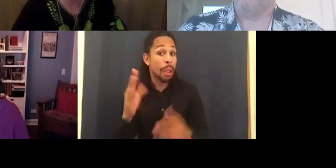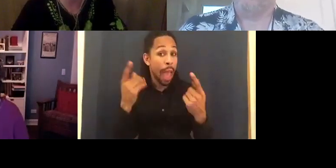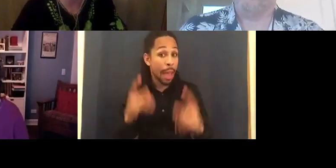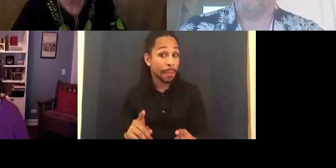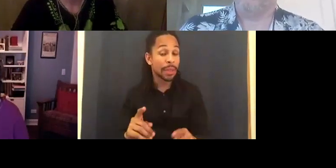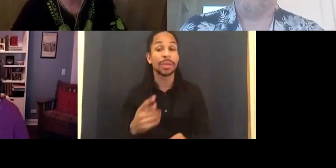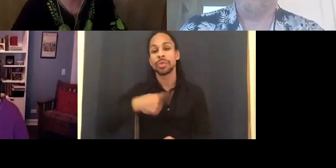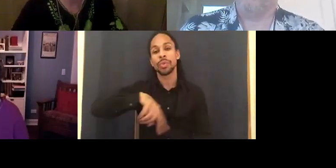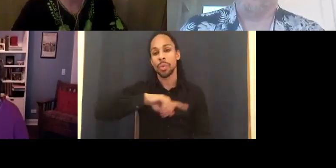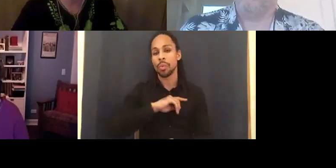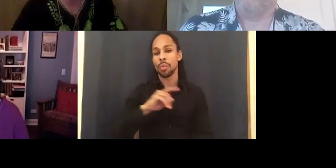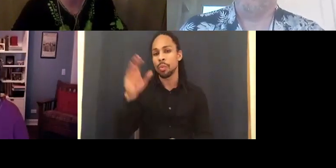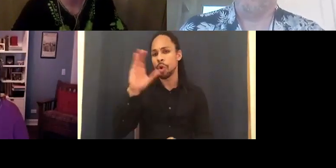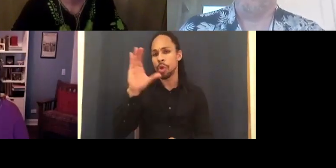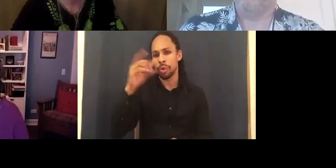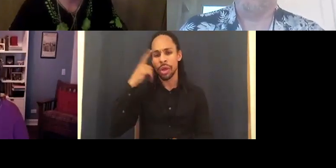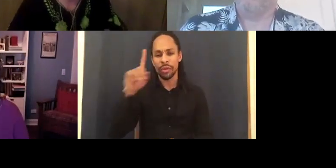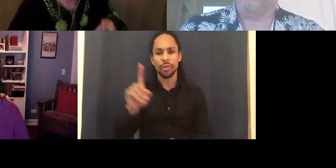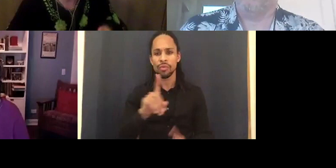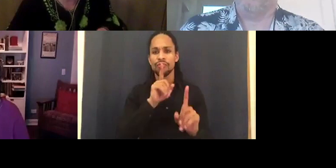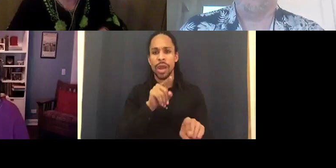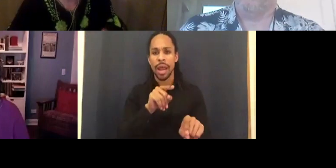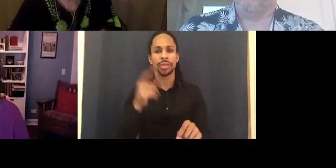which has Liz Carr nit. Quite a pivotal role.